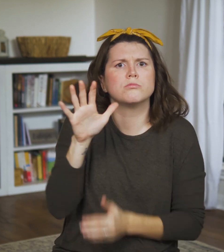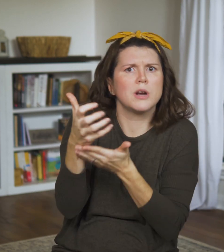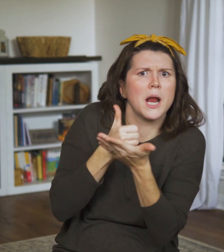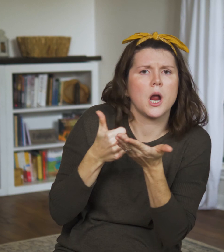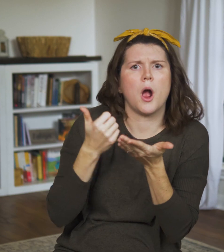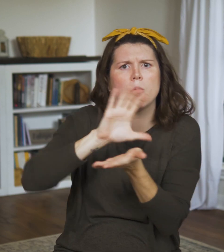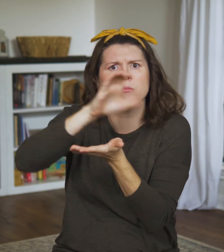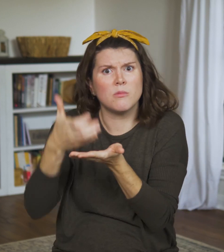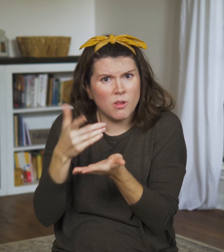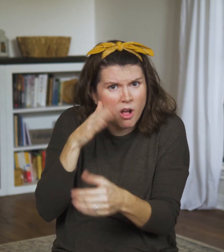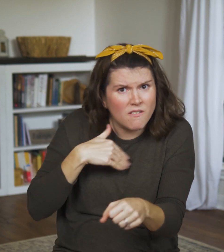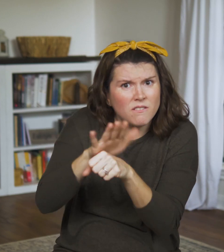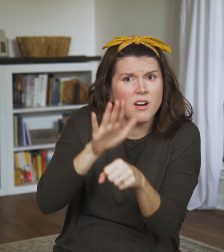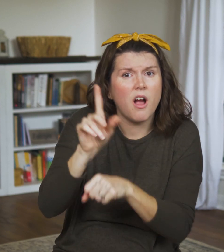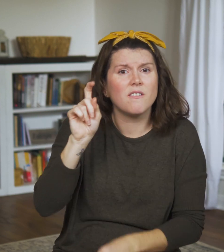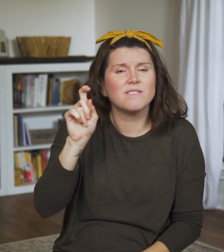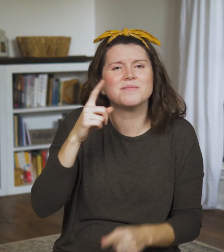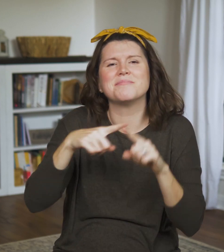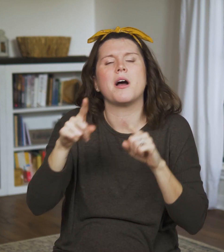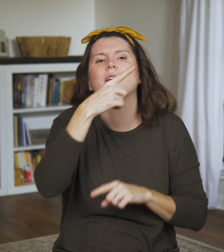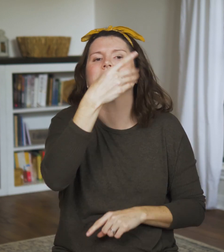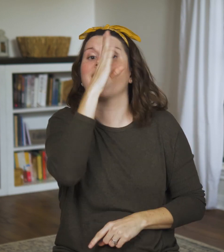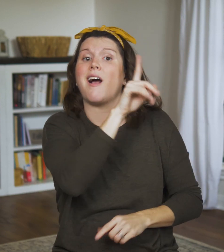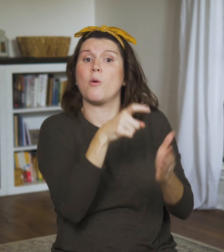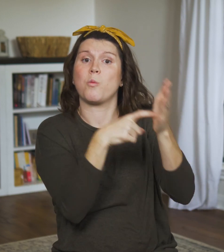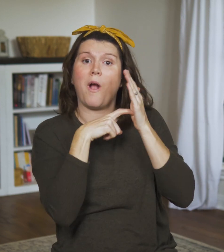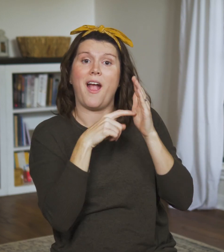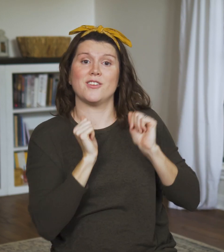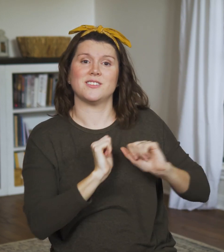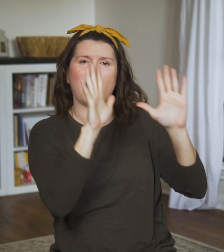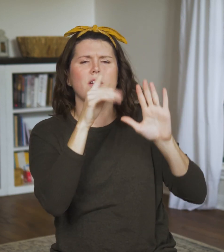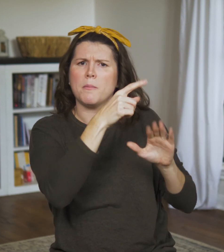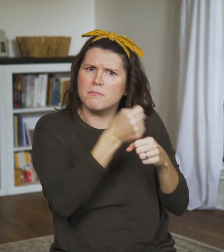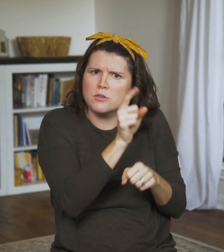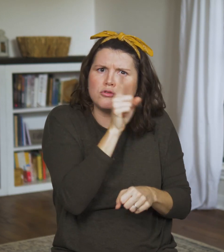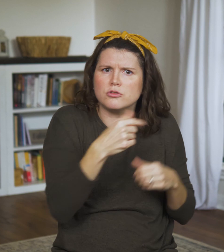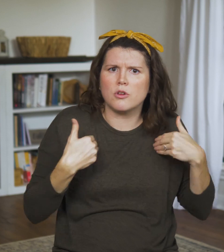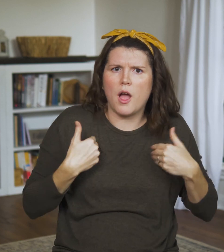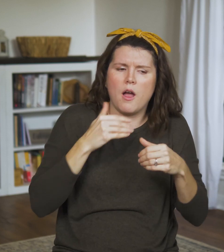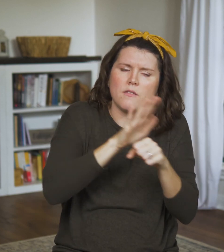“Don’t forget: Rest one day each week.”